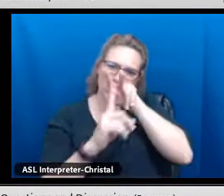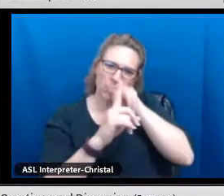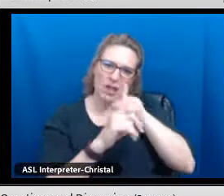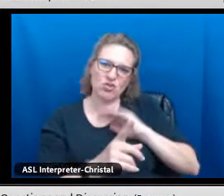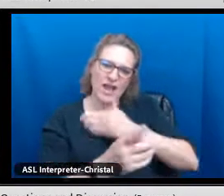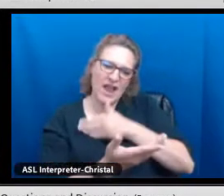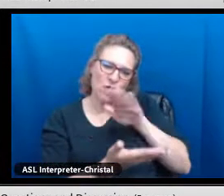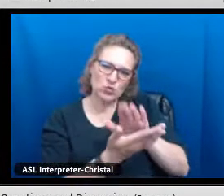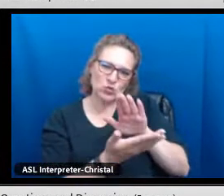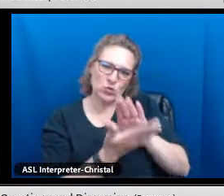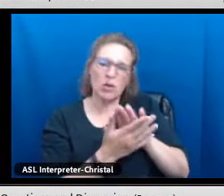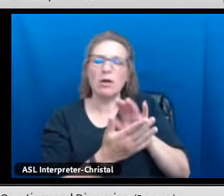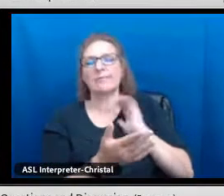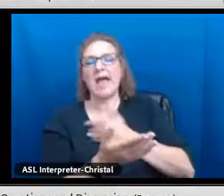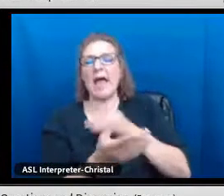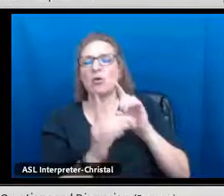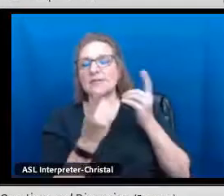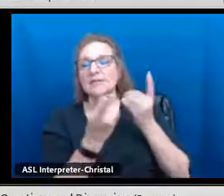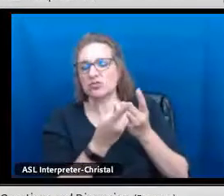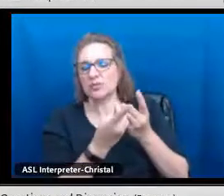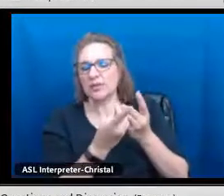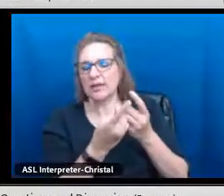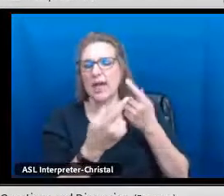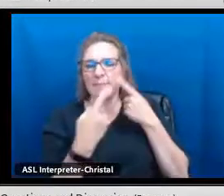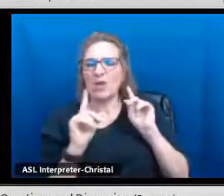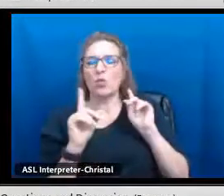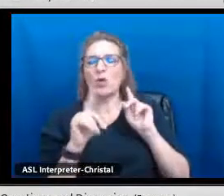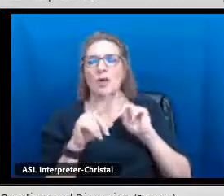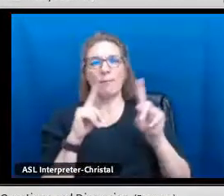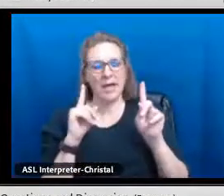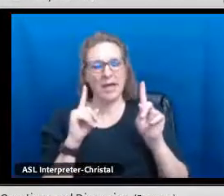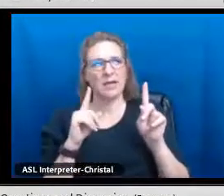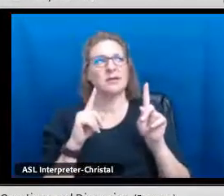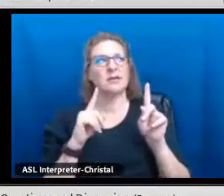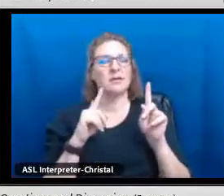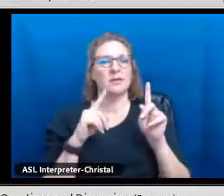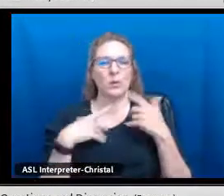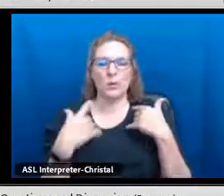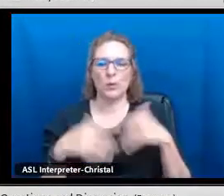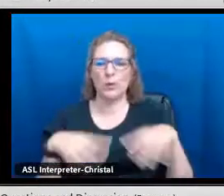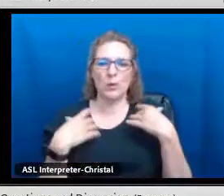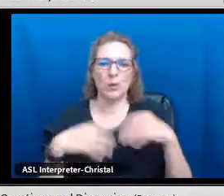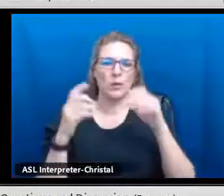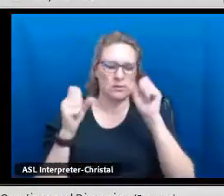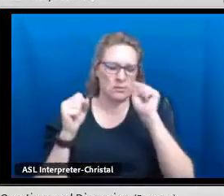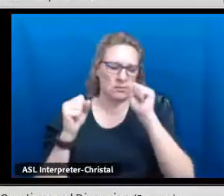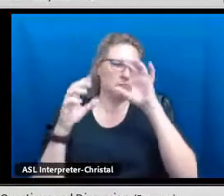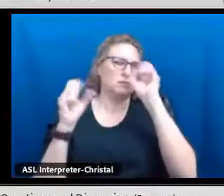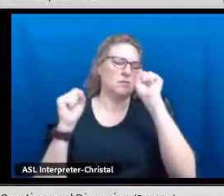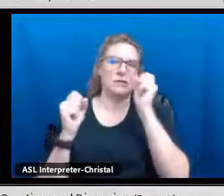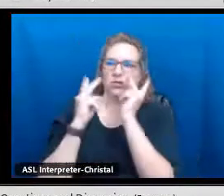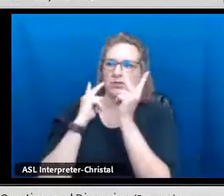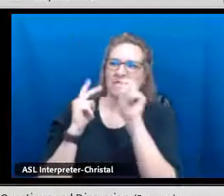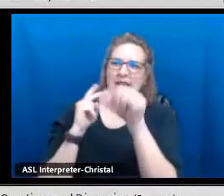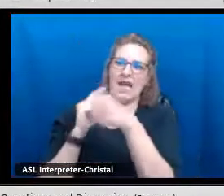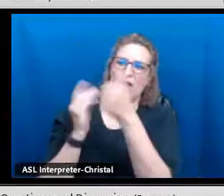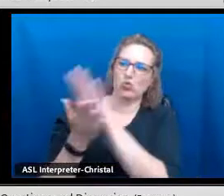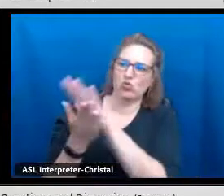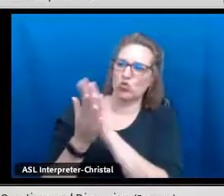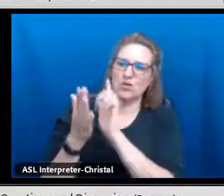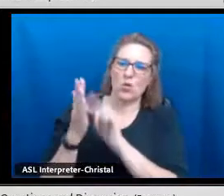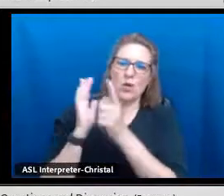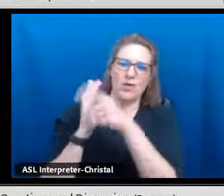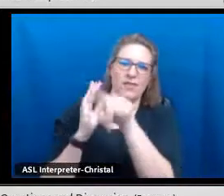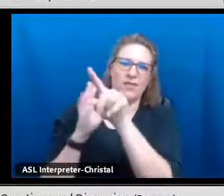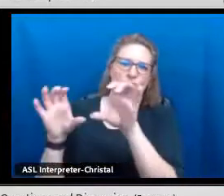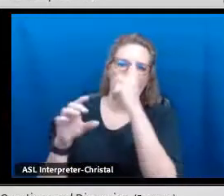I got a lot of great ideas on how I could tailor that to our district and make it work